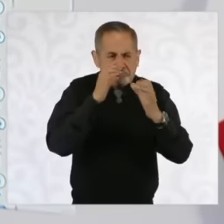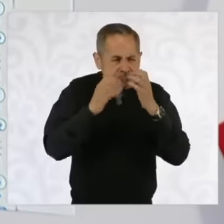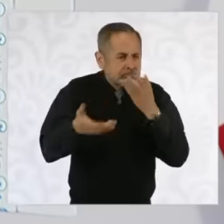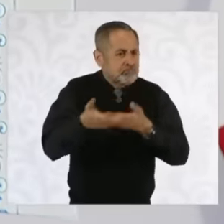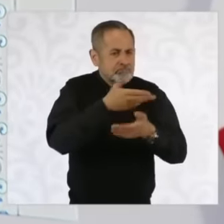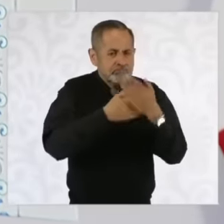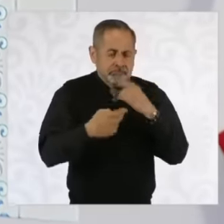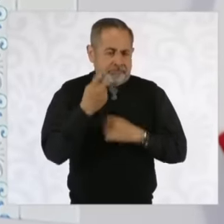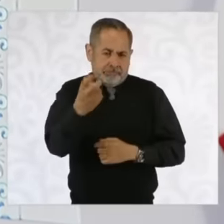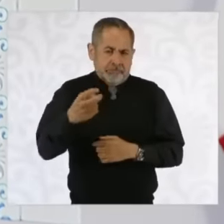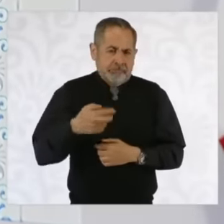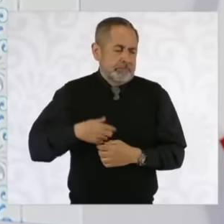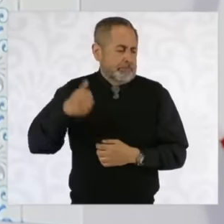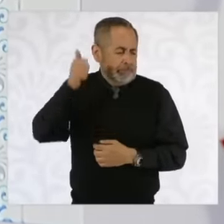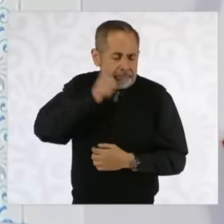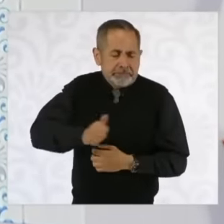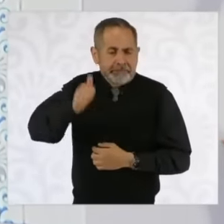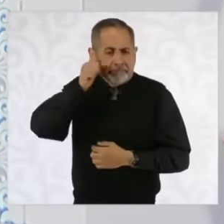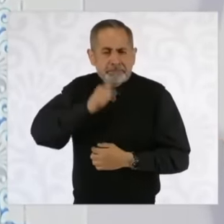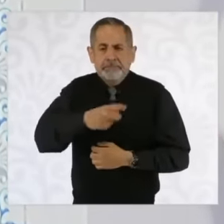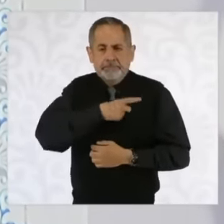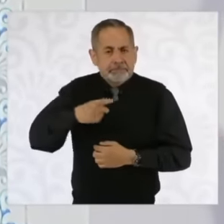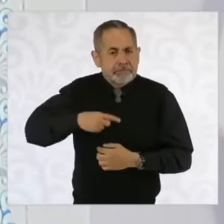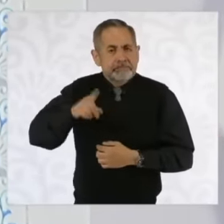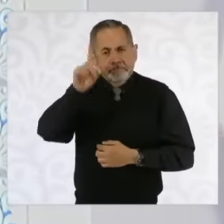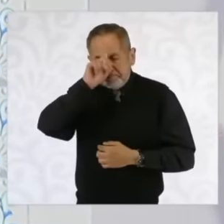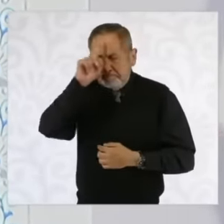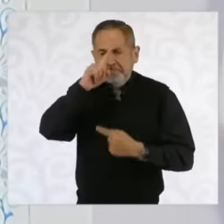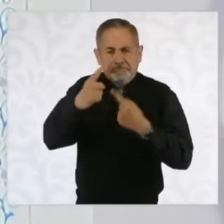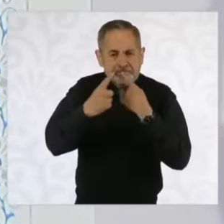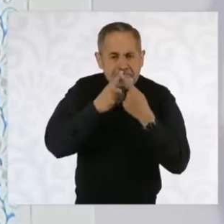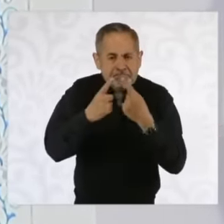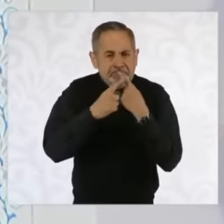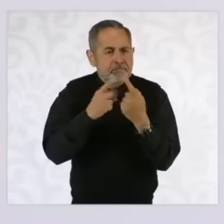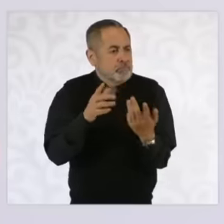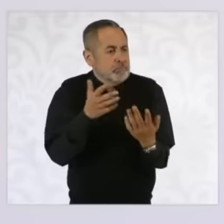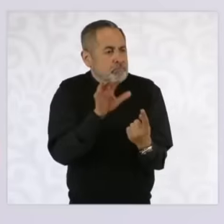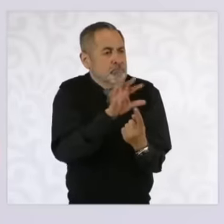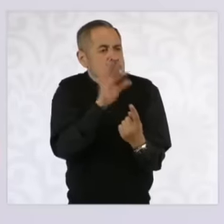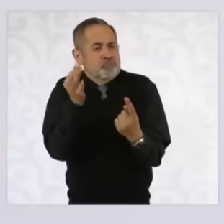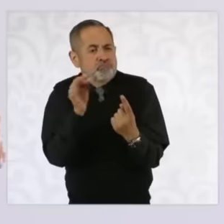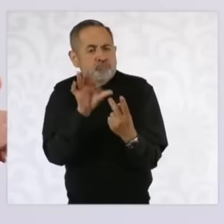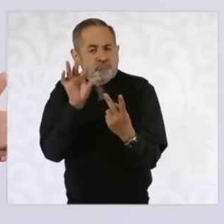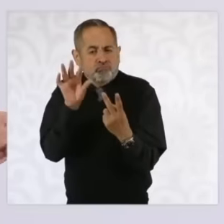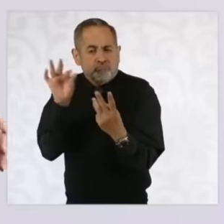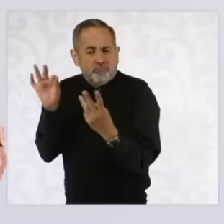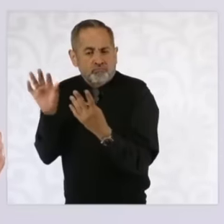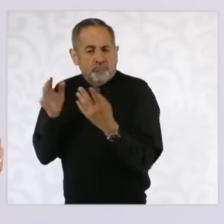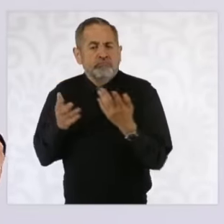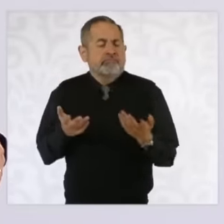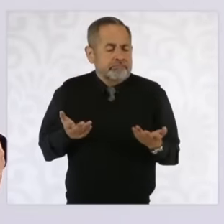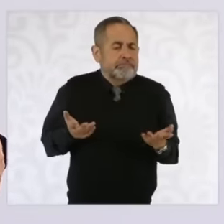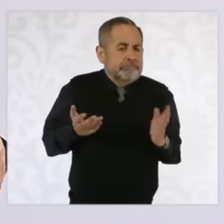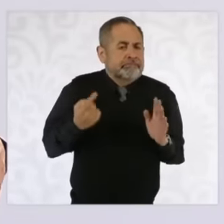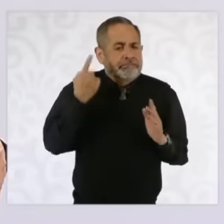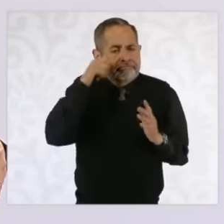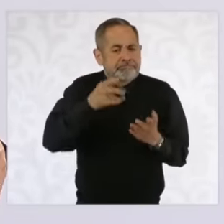always look for dialogue, guidance, alternatives to be able to give a